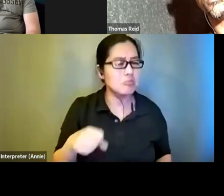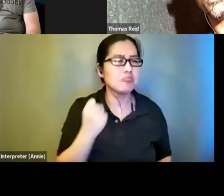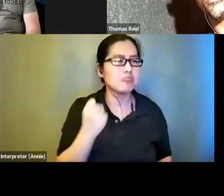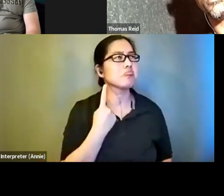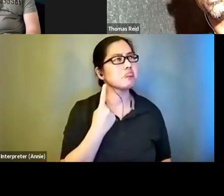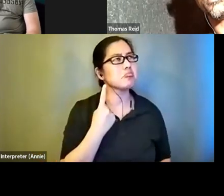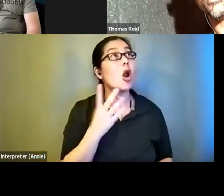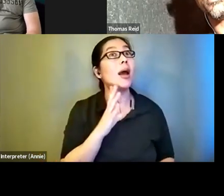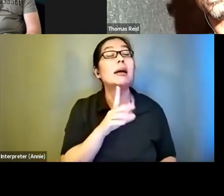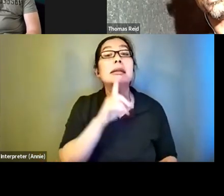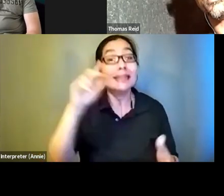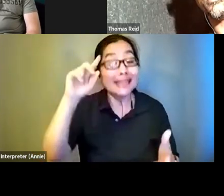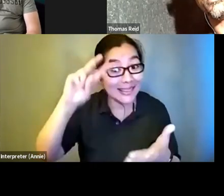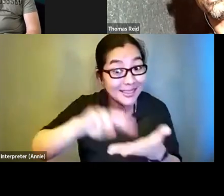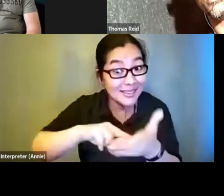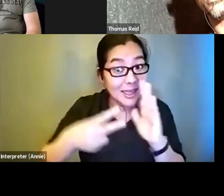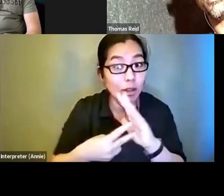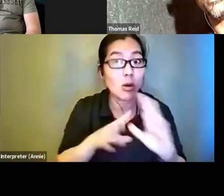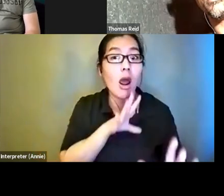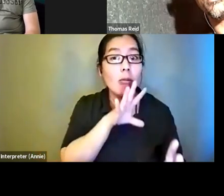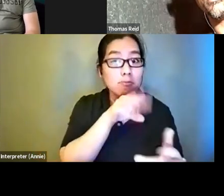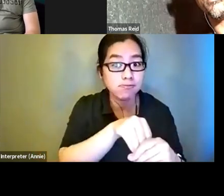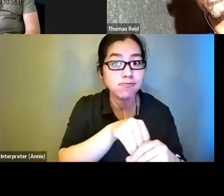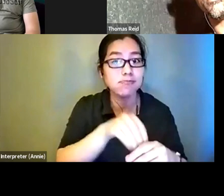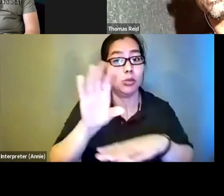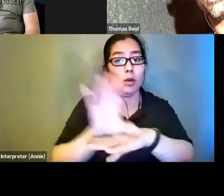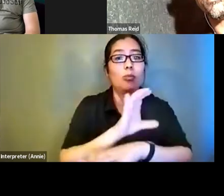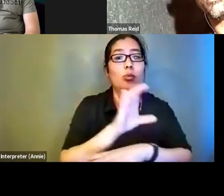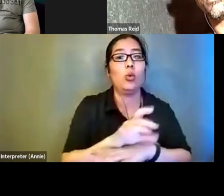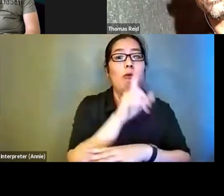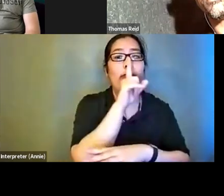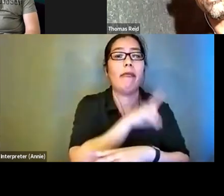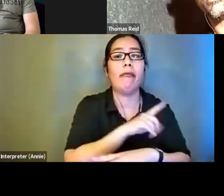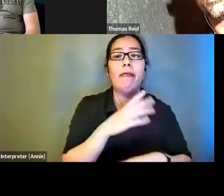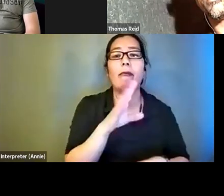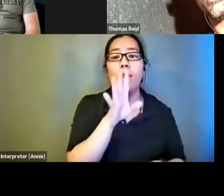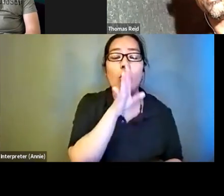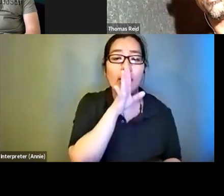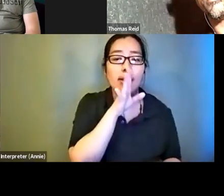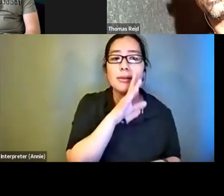y incorporating a synthetic voice could